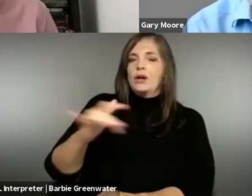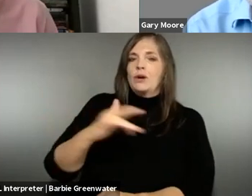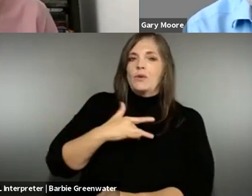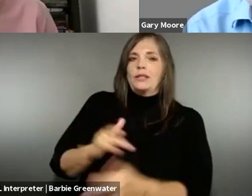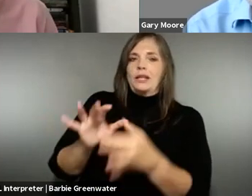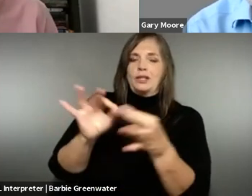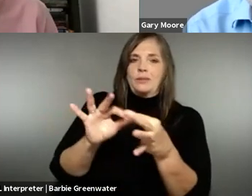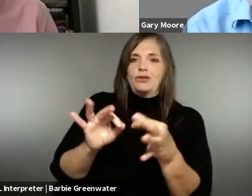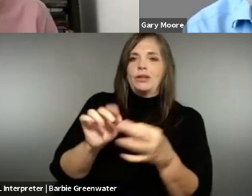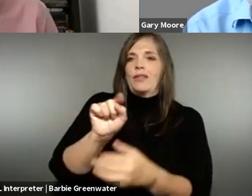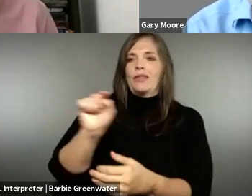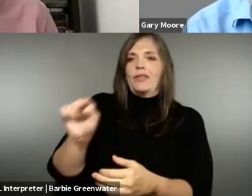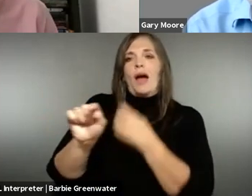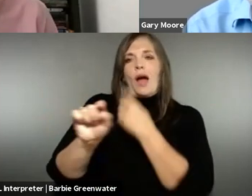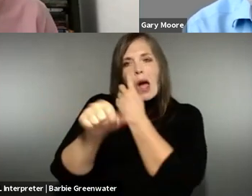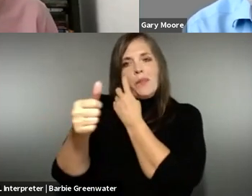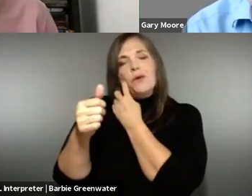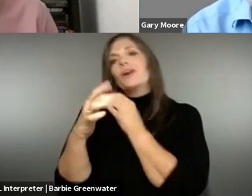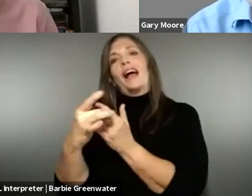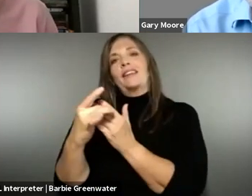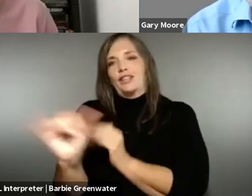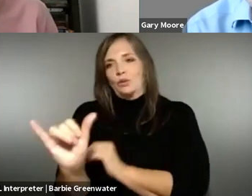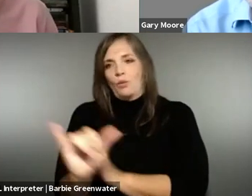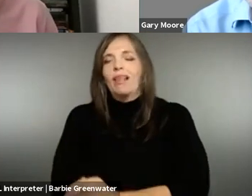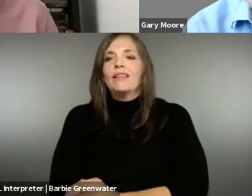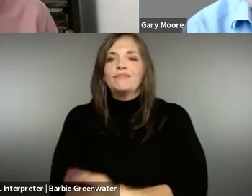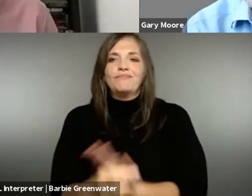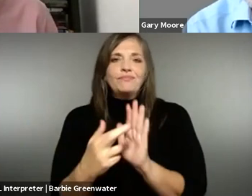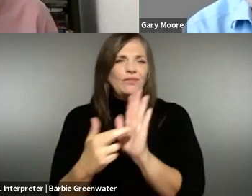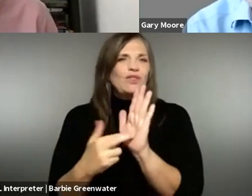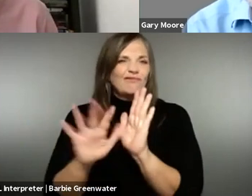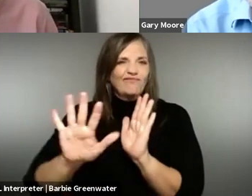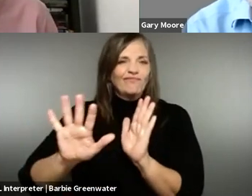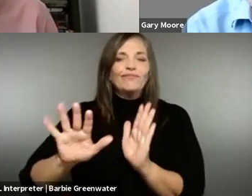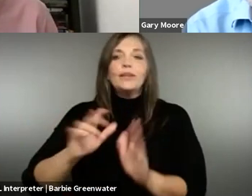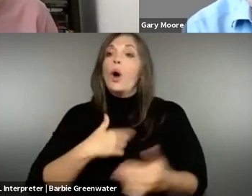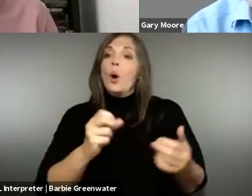having the default and -- >> ALEJANDRO del RIO: I know Shadi would mention the abject guidelines also